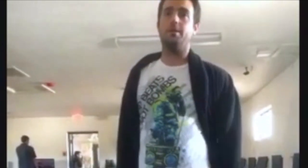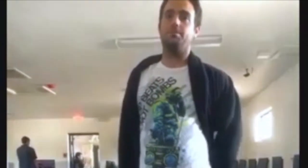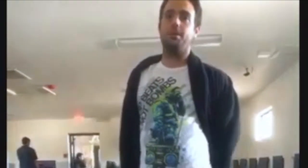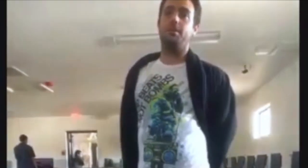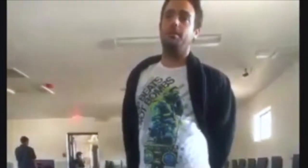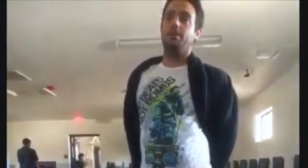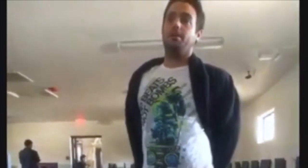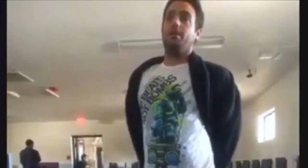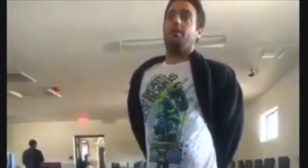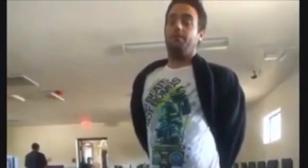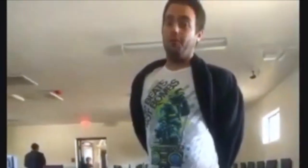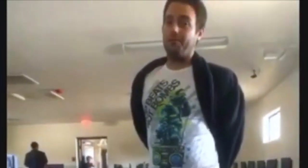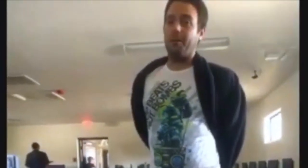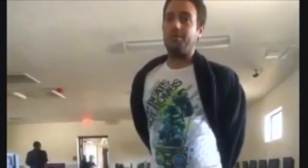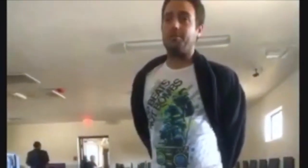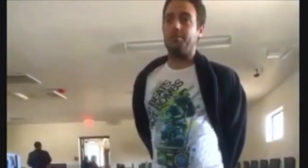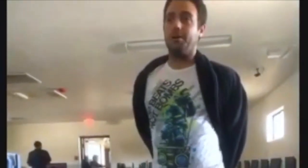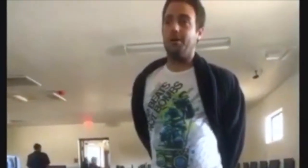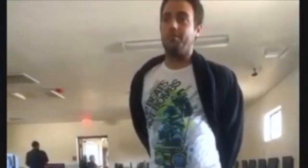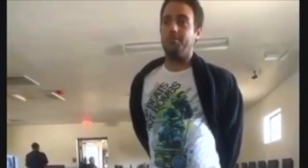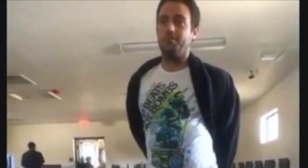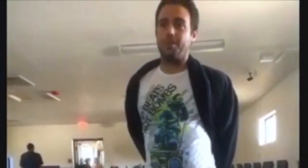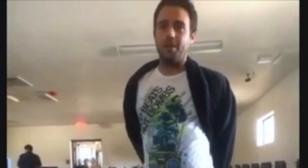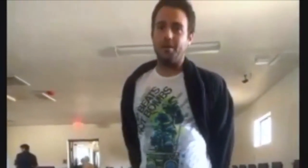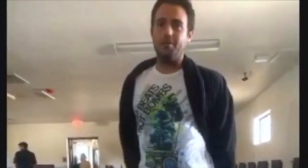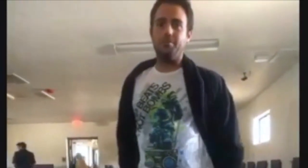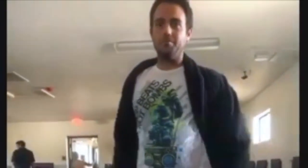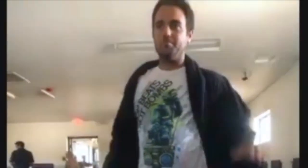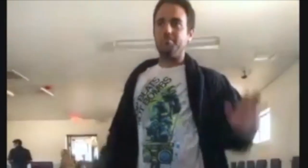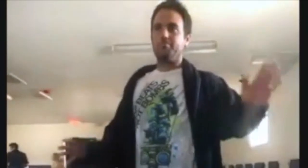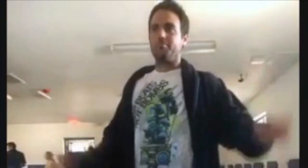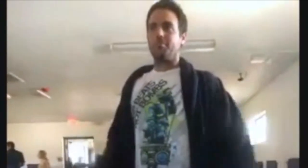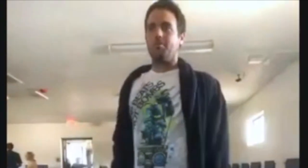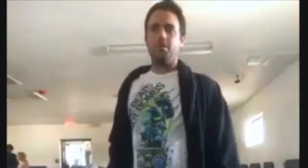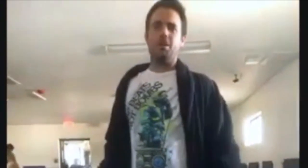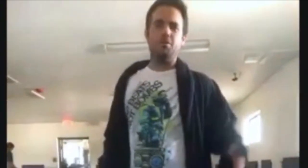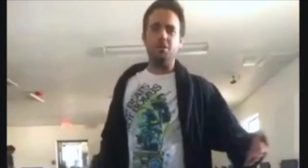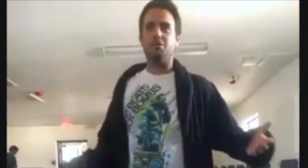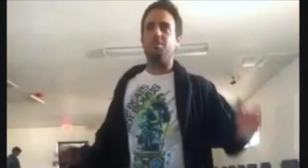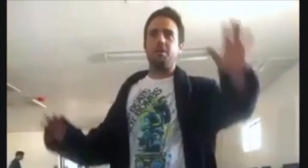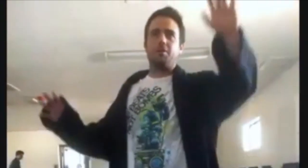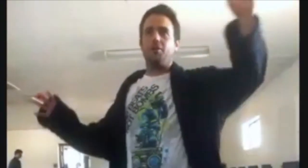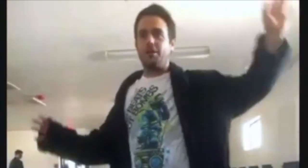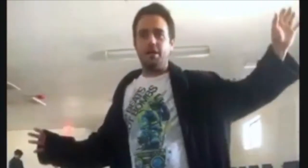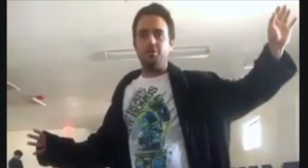Dr. Sydney Rice that's been... full-fledged, uh, like a,